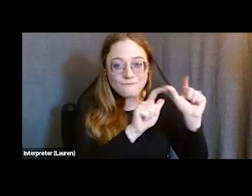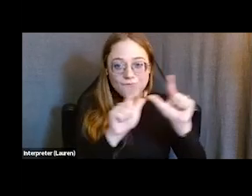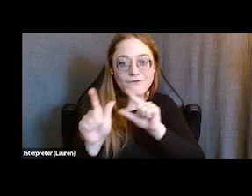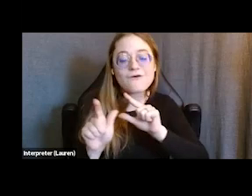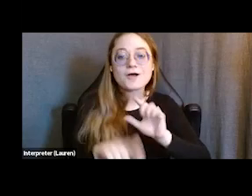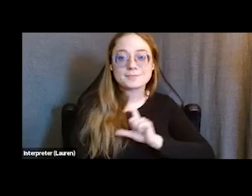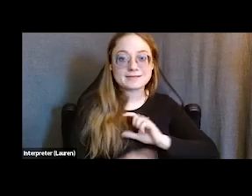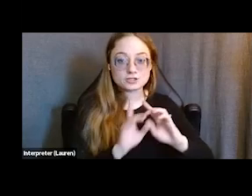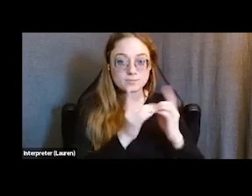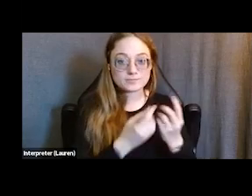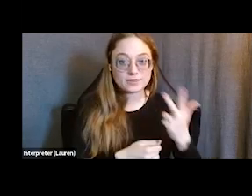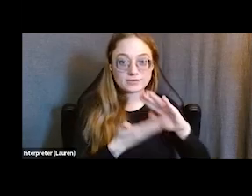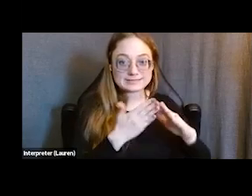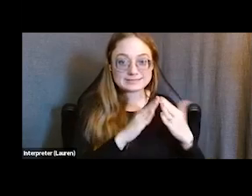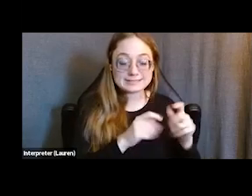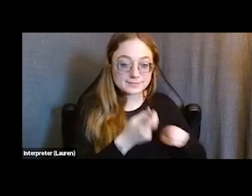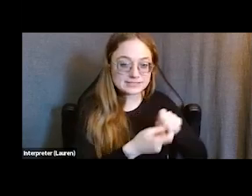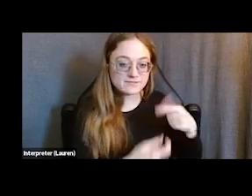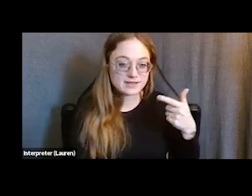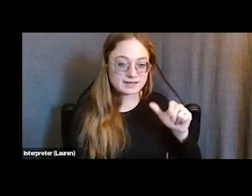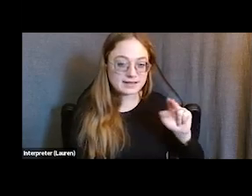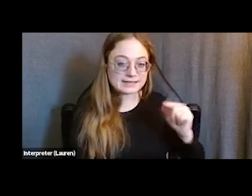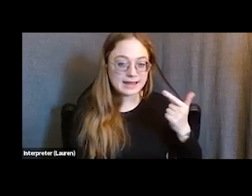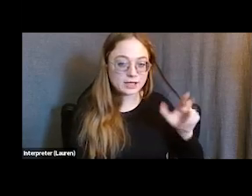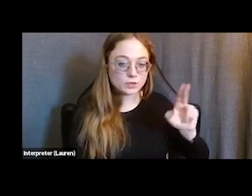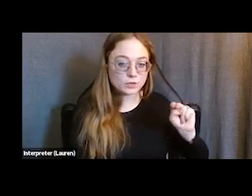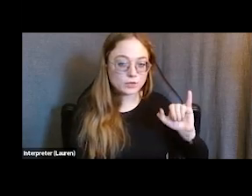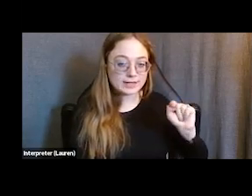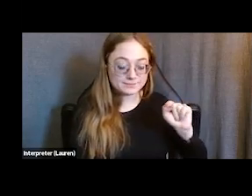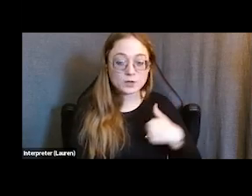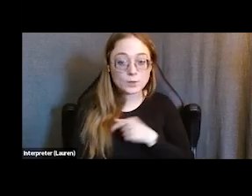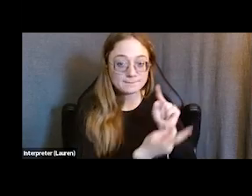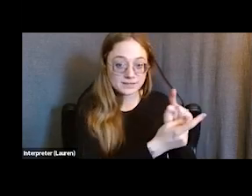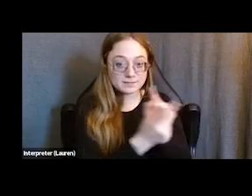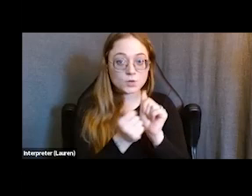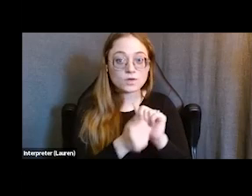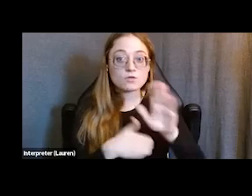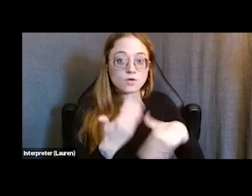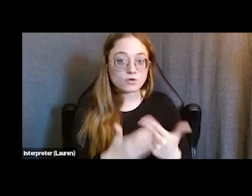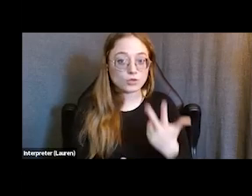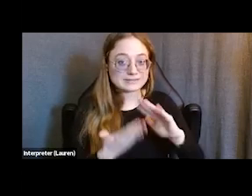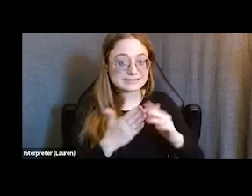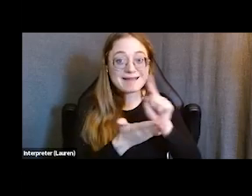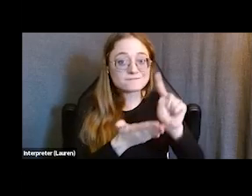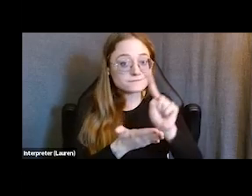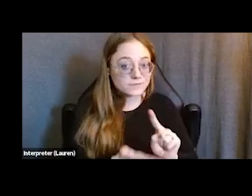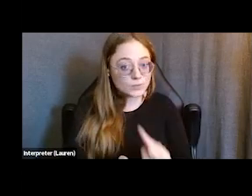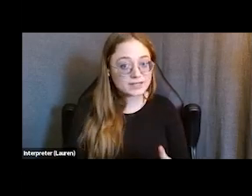specifically the gang units in all three cities. We meet with all three cities every week to just understand